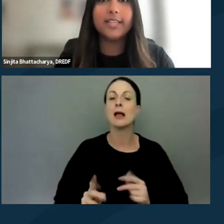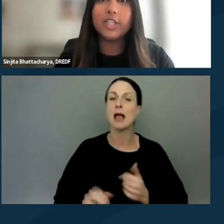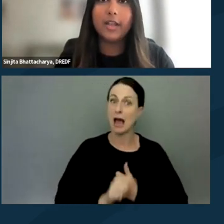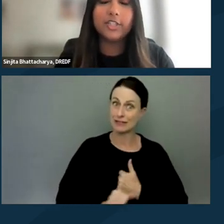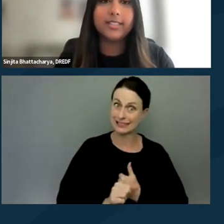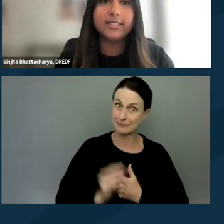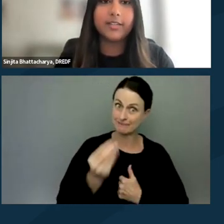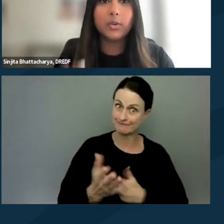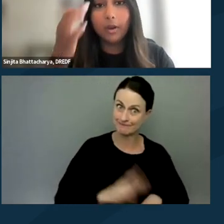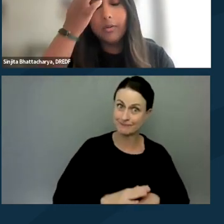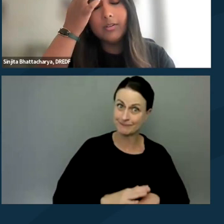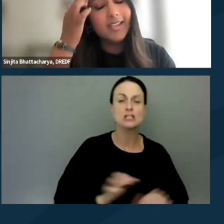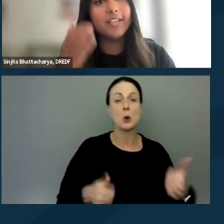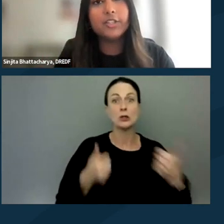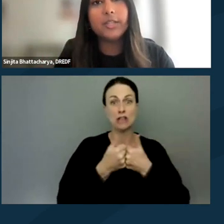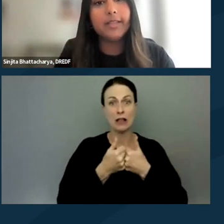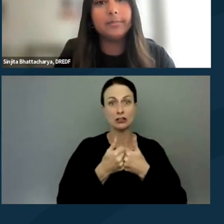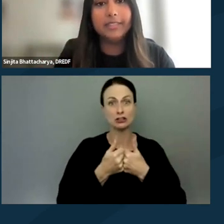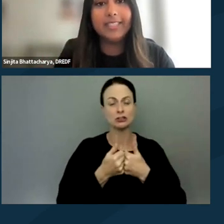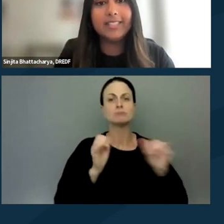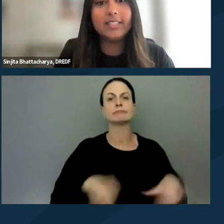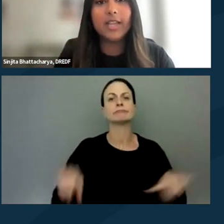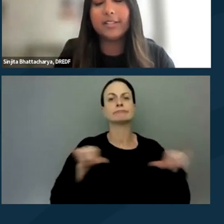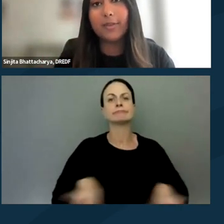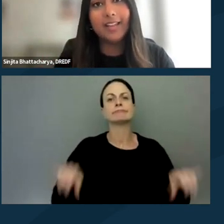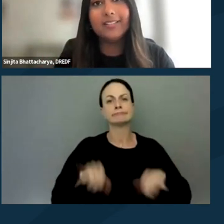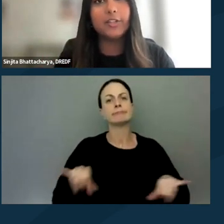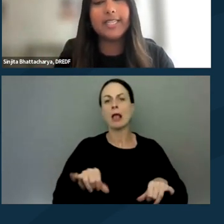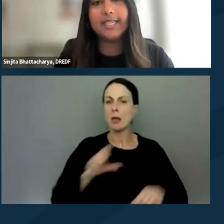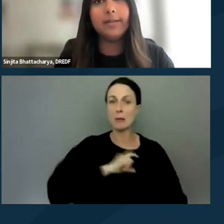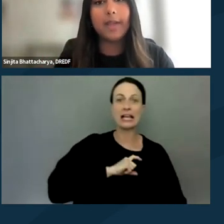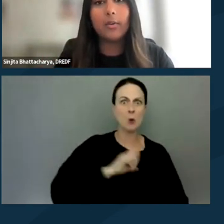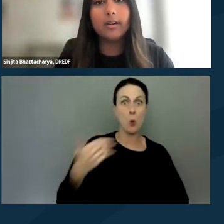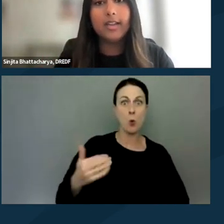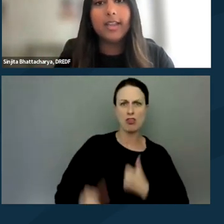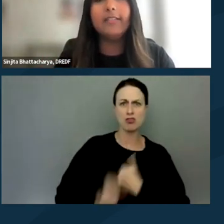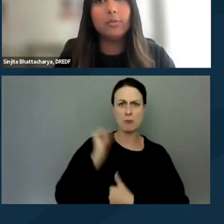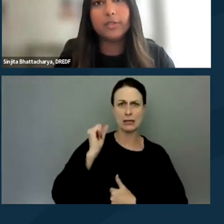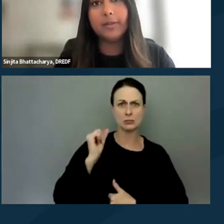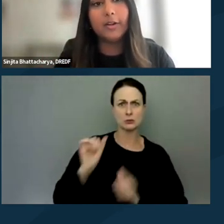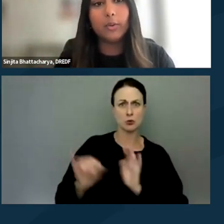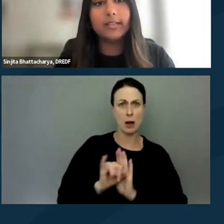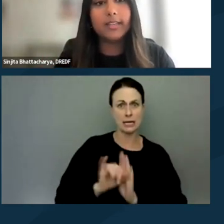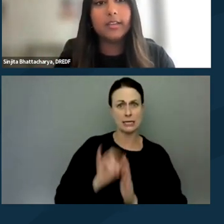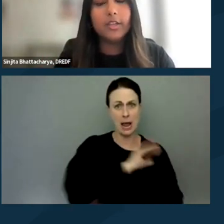that challenges the status quo is understood by the police as a threat to their identity and power, and they will respond accordingly.